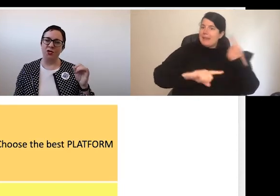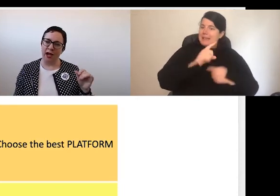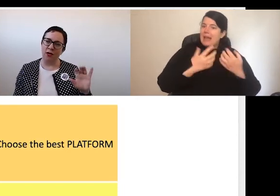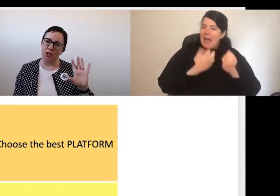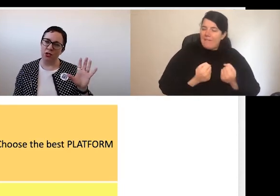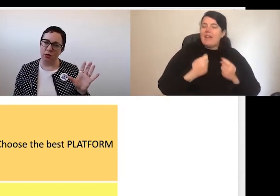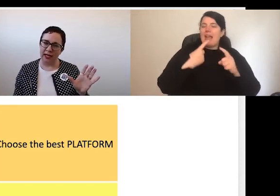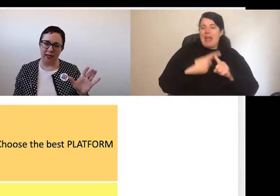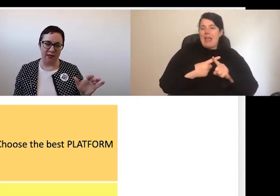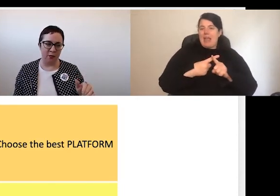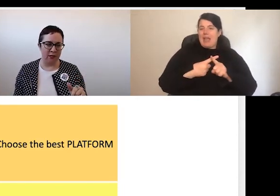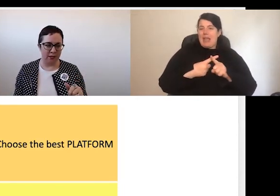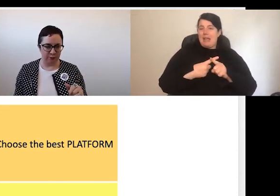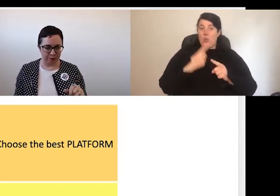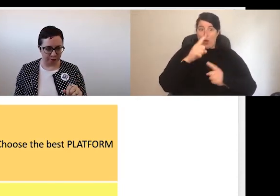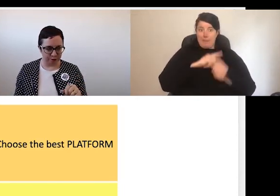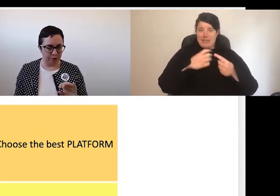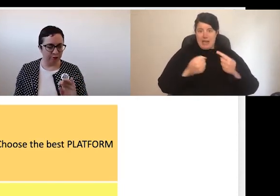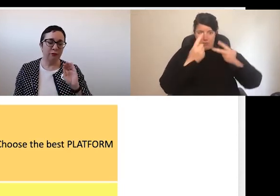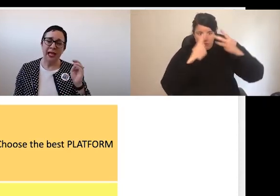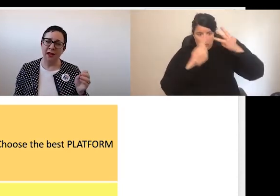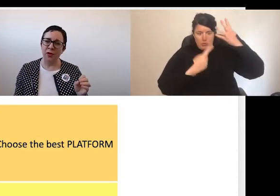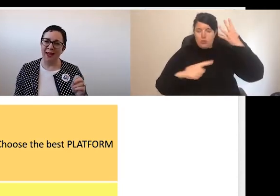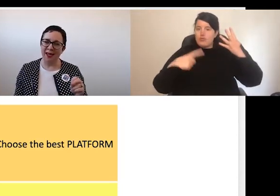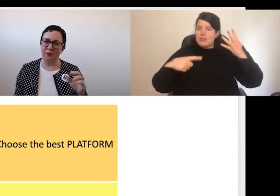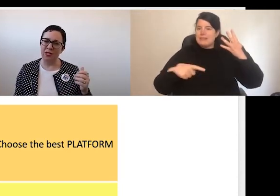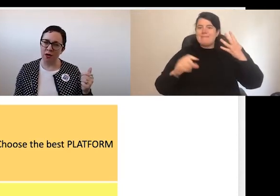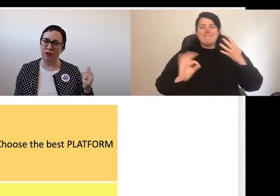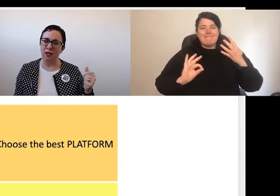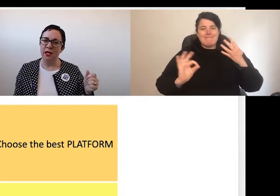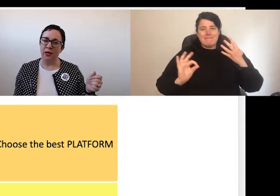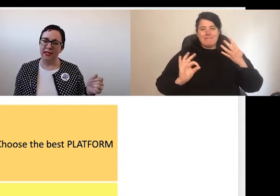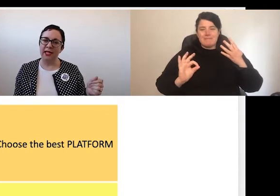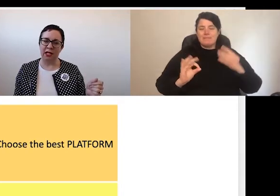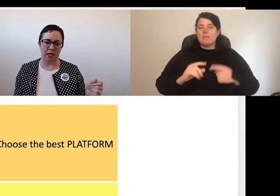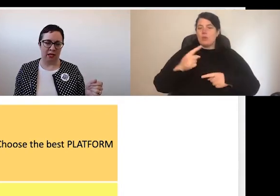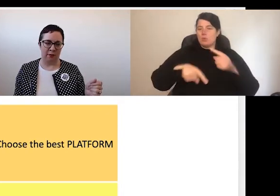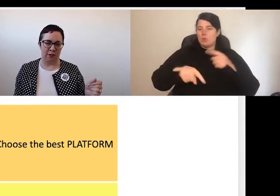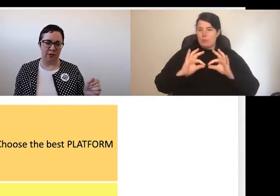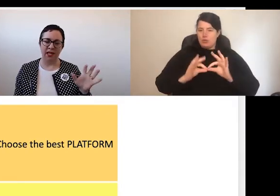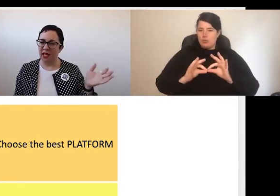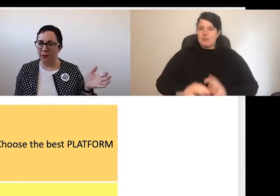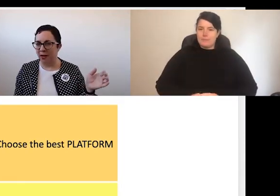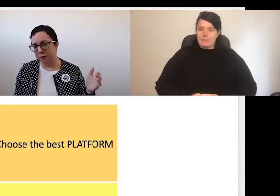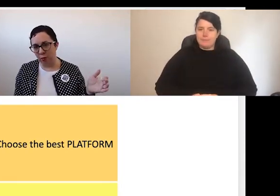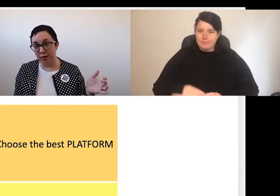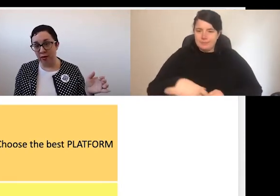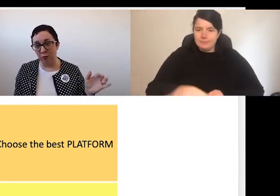And trying not to do too many things at once. And if we can't, if we struggle to articulate that clear purpose, thinking about whether we